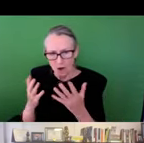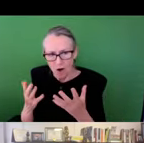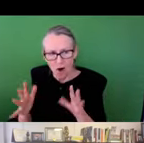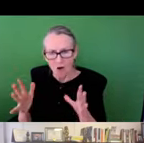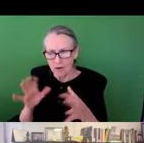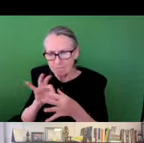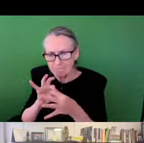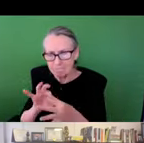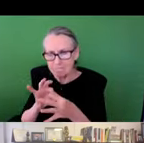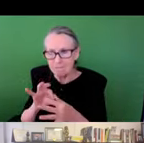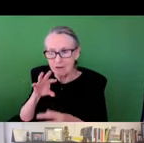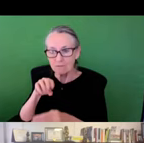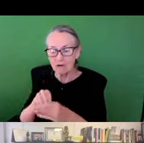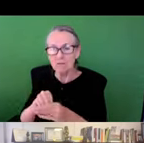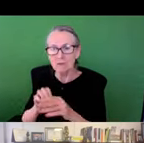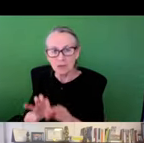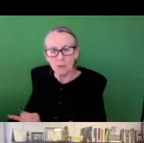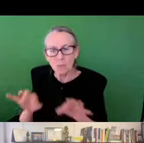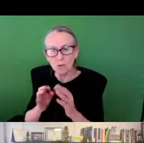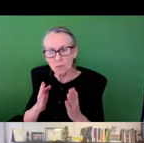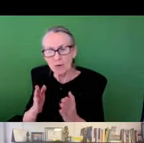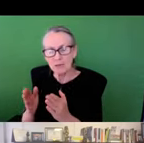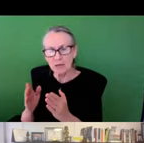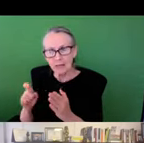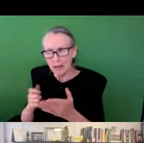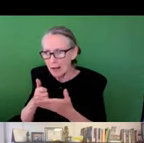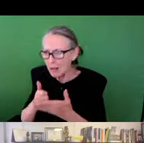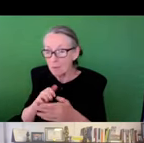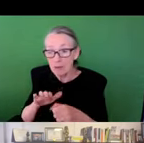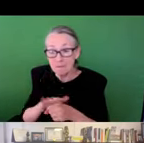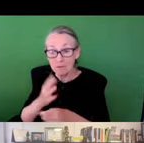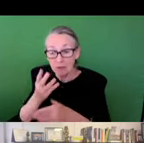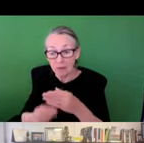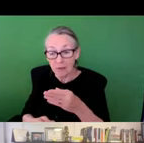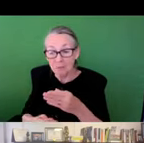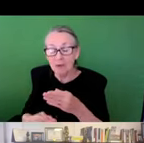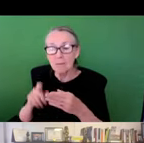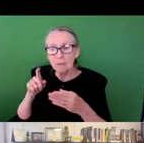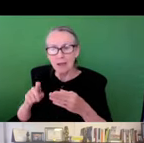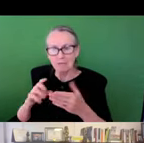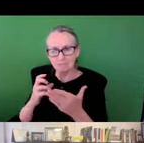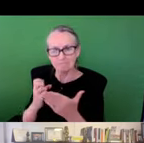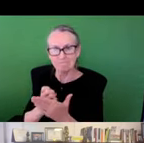completeness, currency. And I thought that communities are already engaged in meaningful ways and can only help